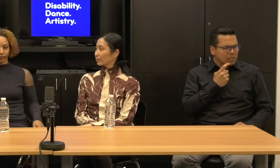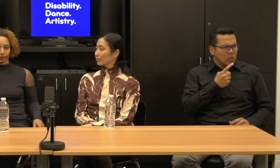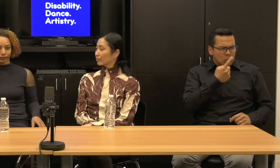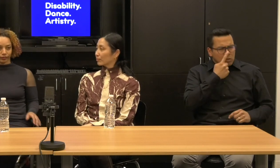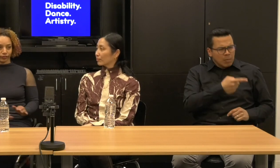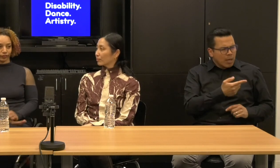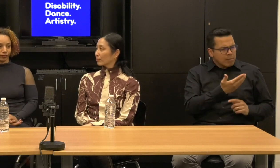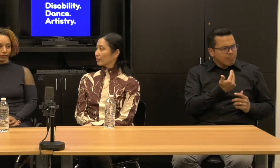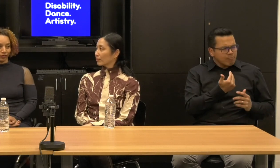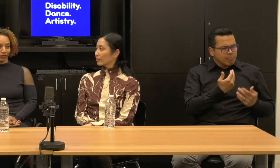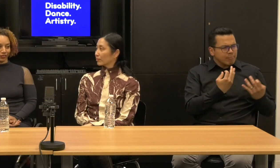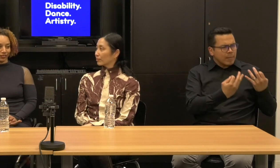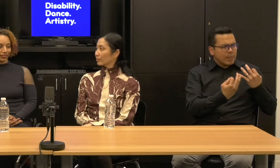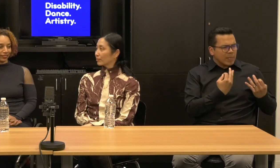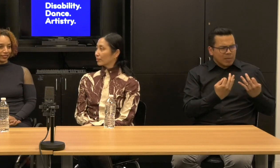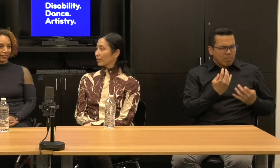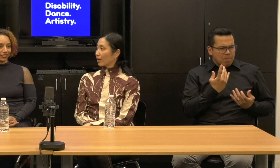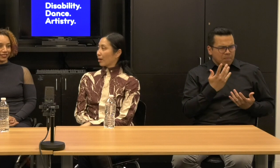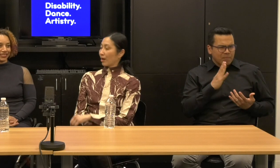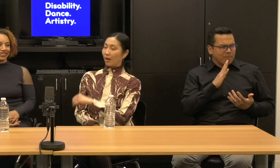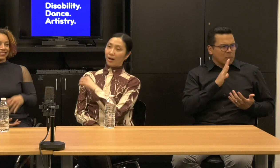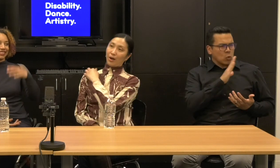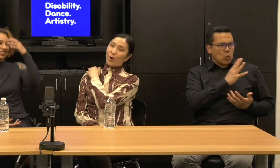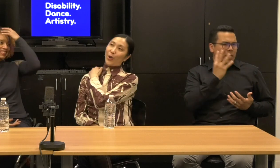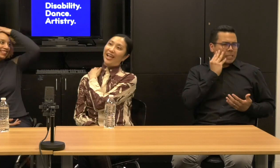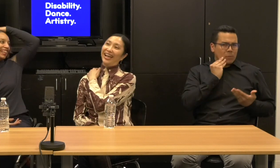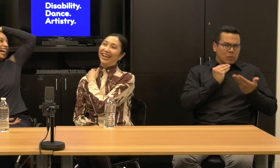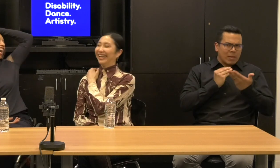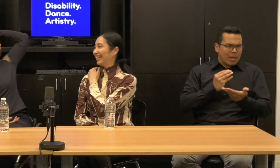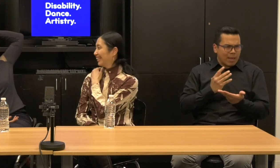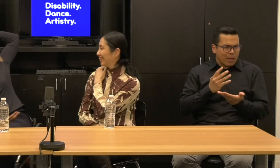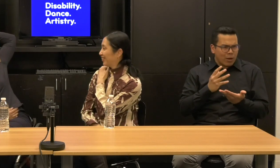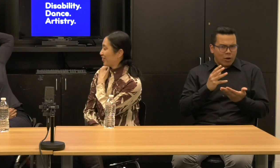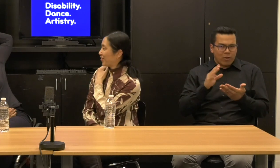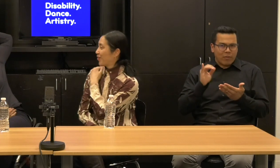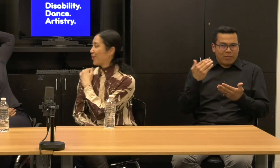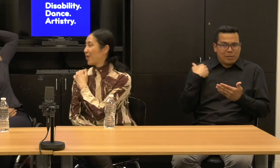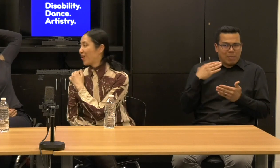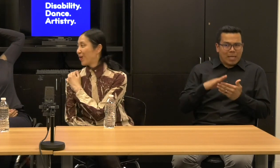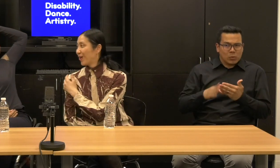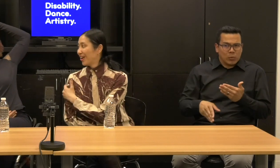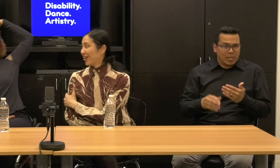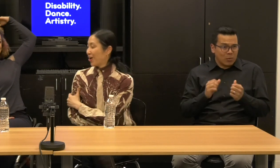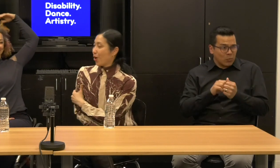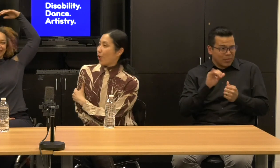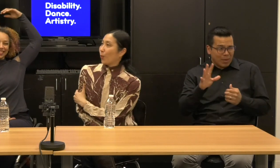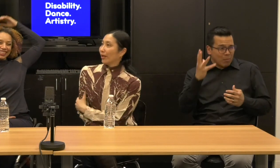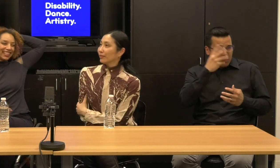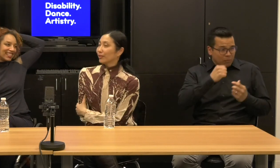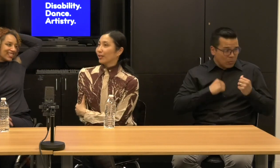what was it like this weekend, you know, with this amazing production here.